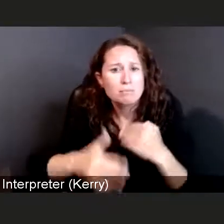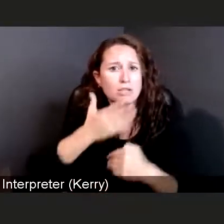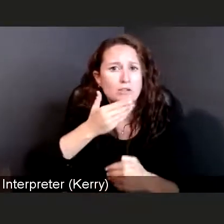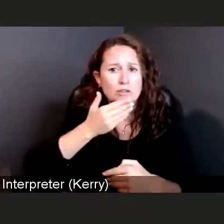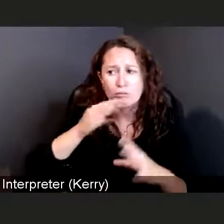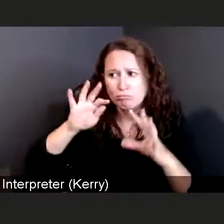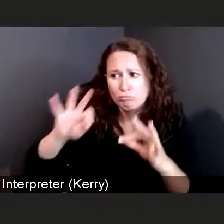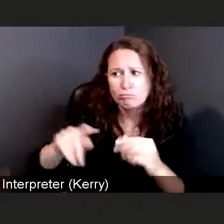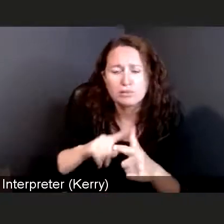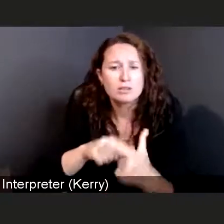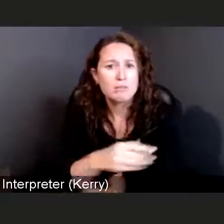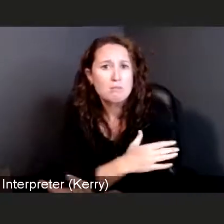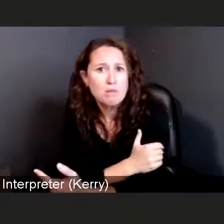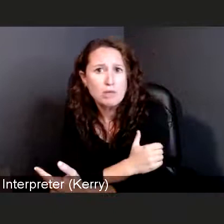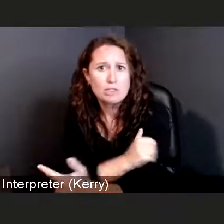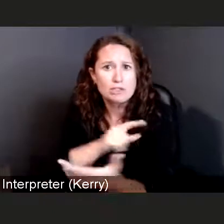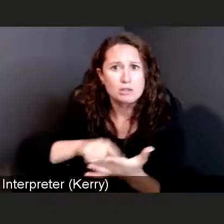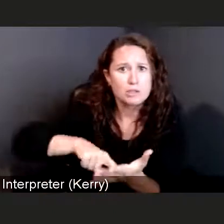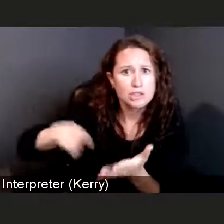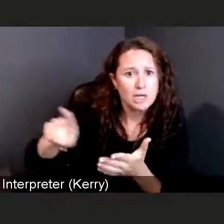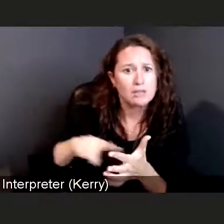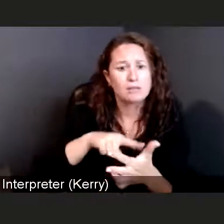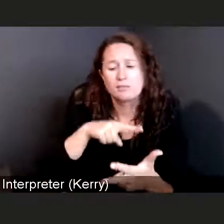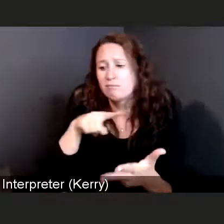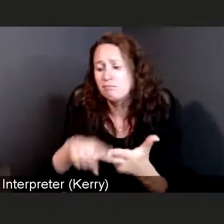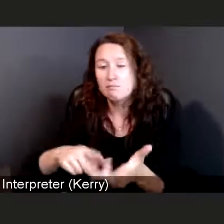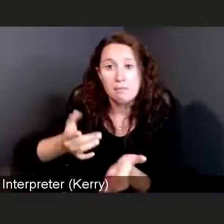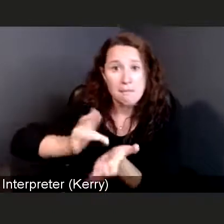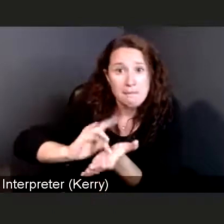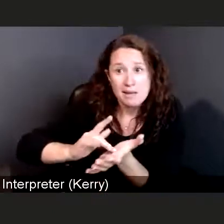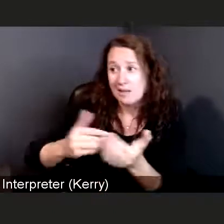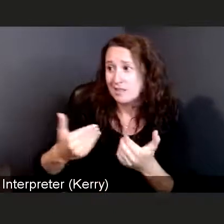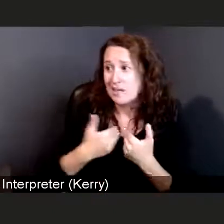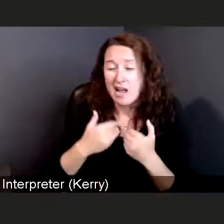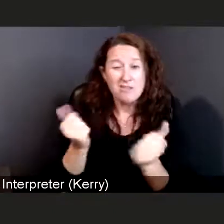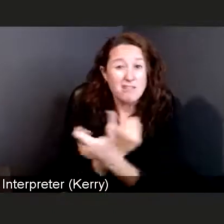that your medication refills are are taken care of.